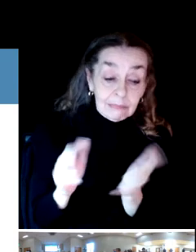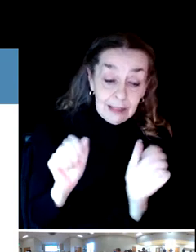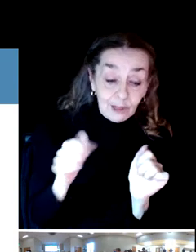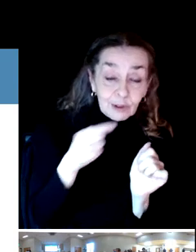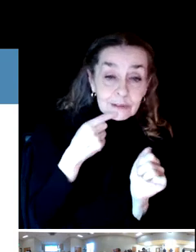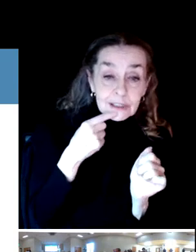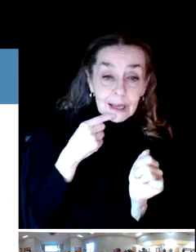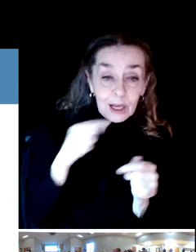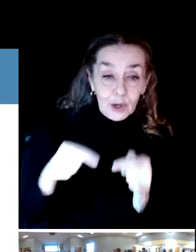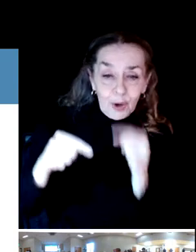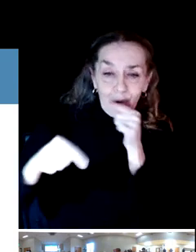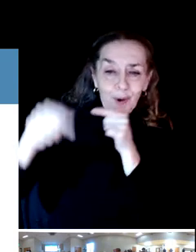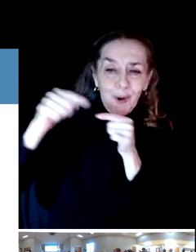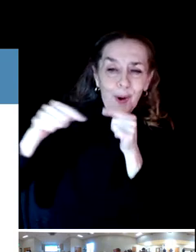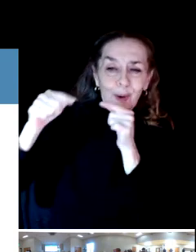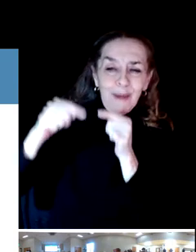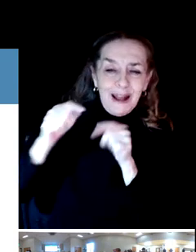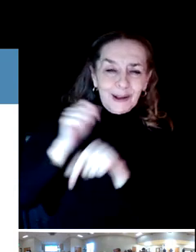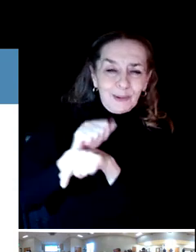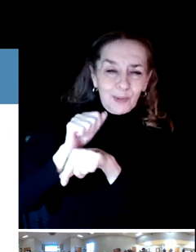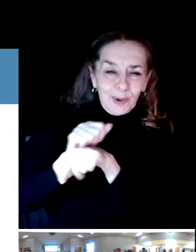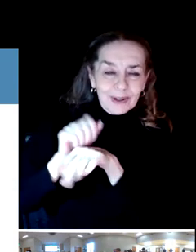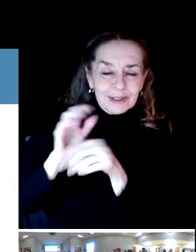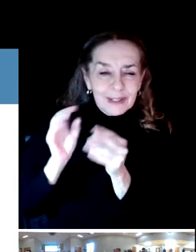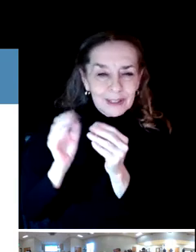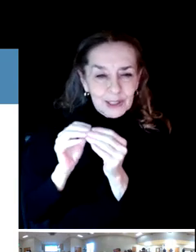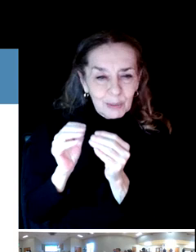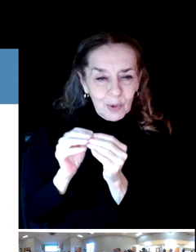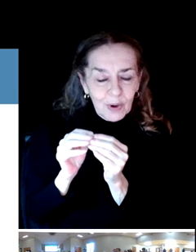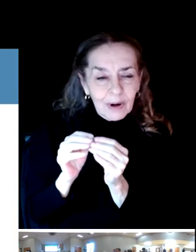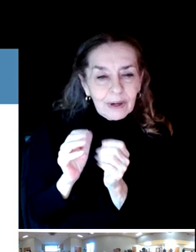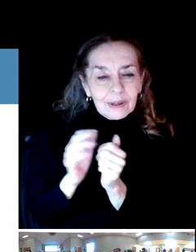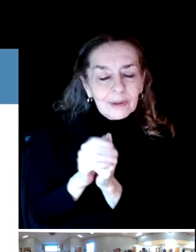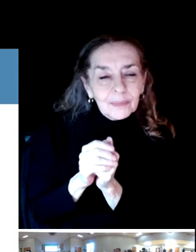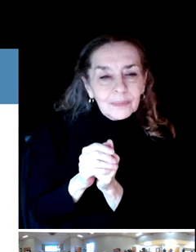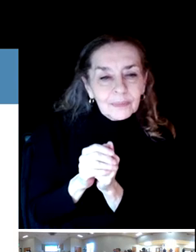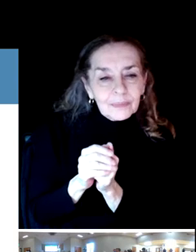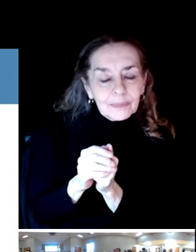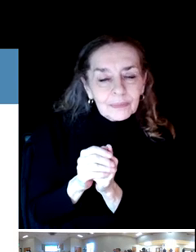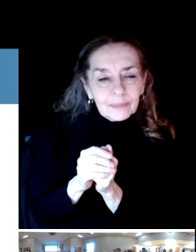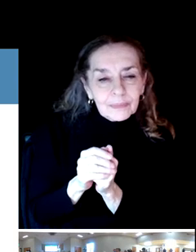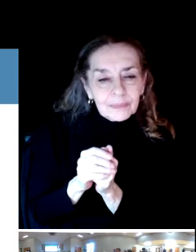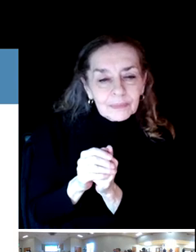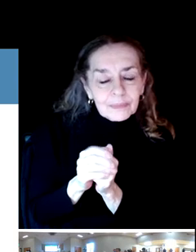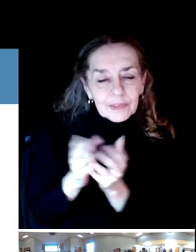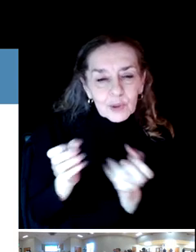Continue to work on that in attempting to, you know, to ensure that the draft, before